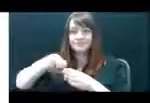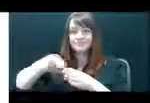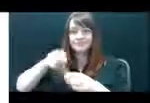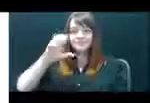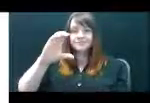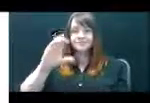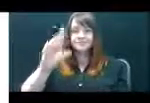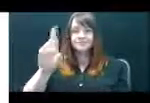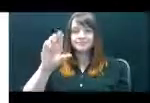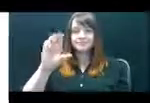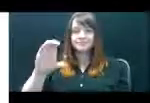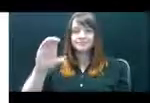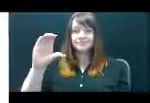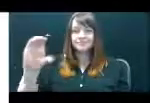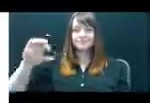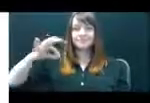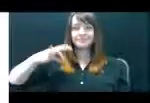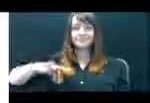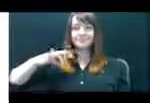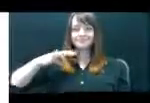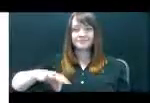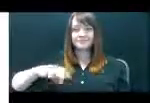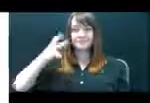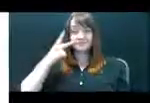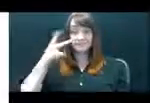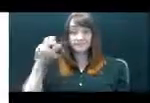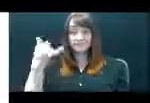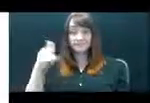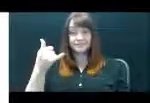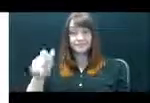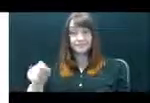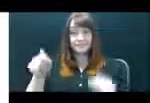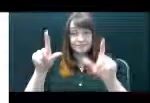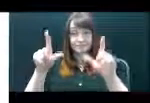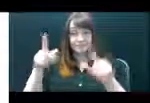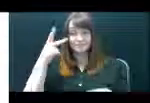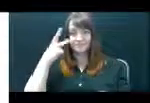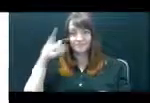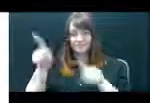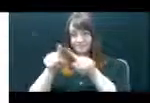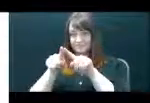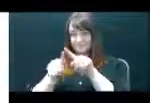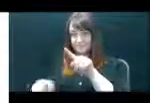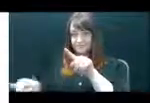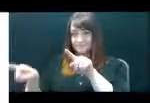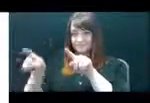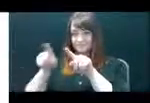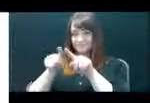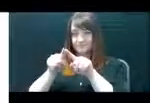field is highlighted in yellow and enlarged in the oval on the bottom right hand corner.